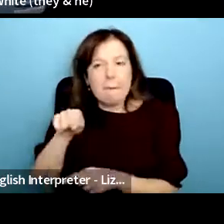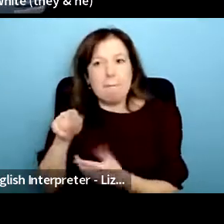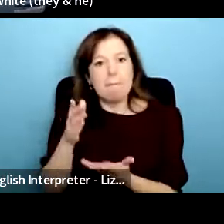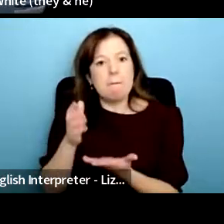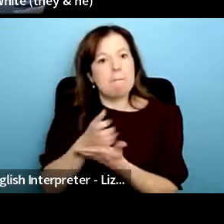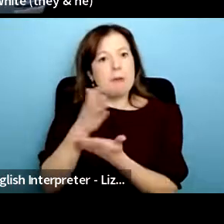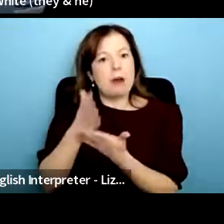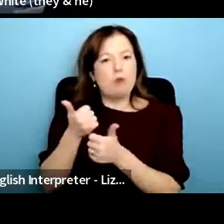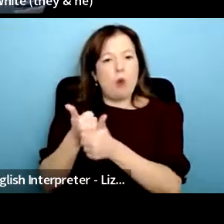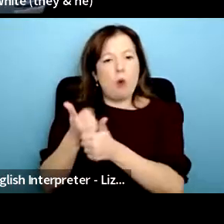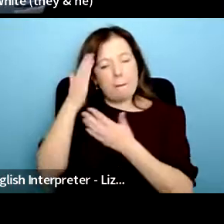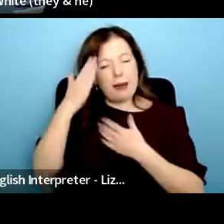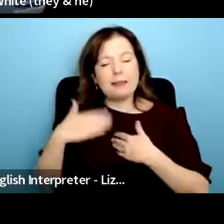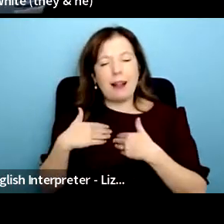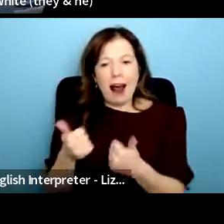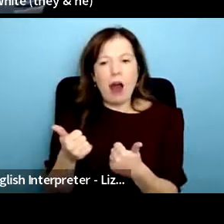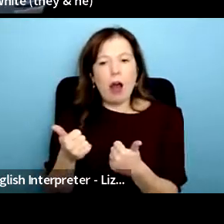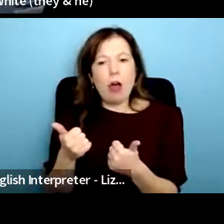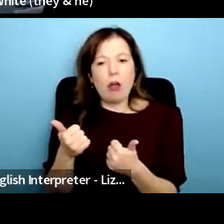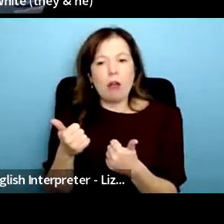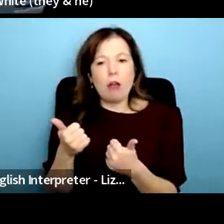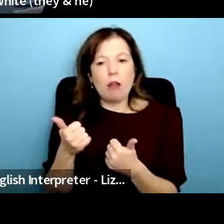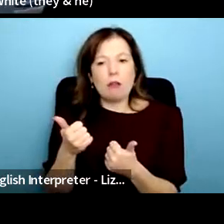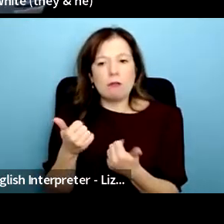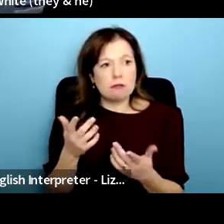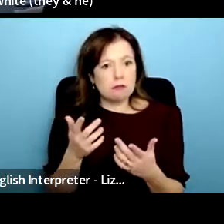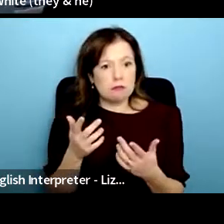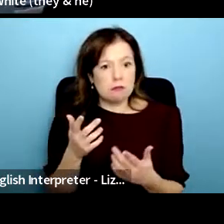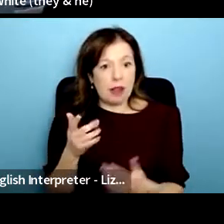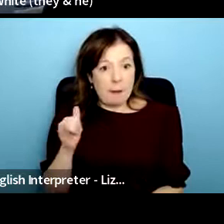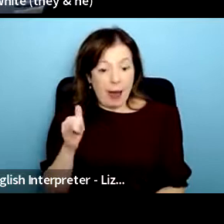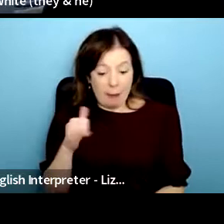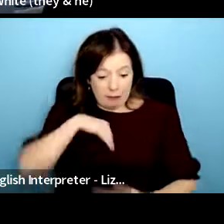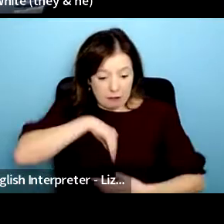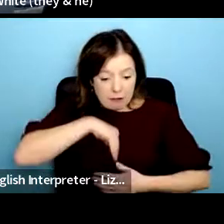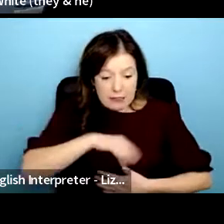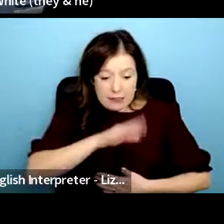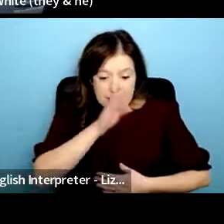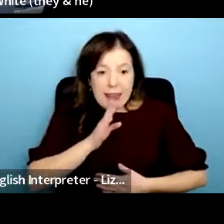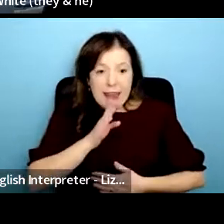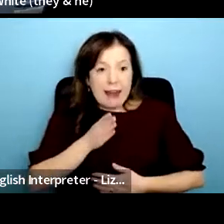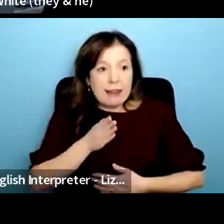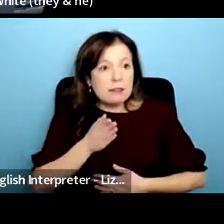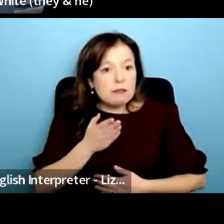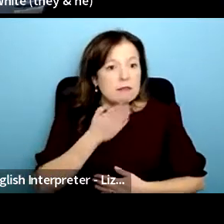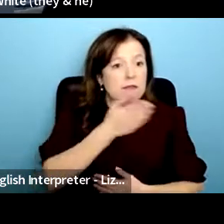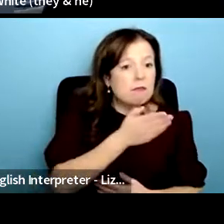but also it'd be okay to be sad and go out you don't have to be the life of the party to be able